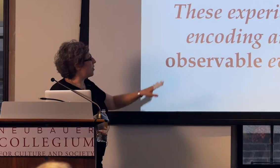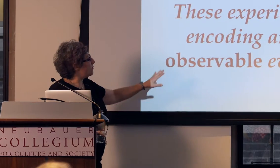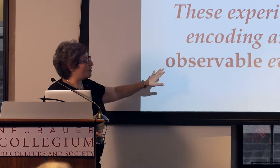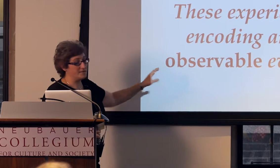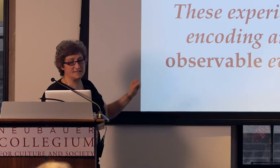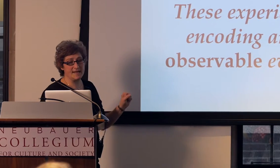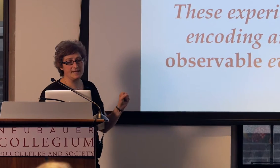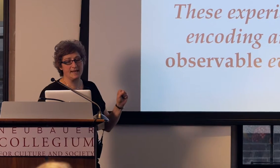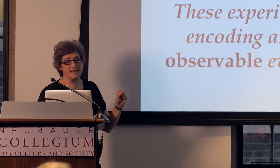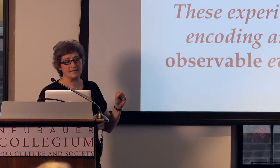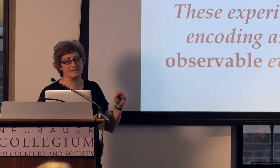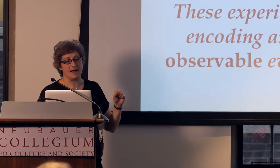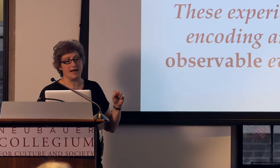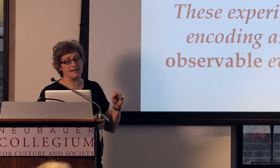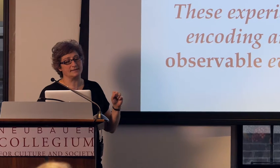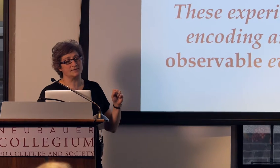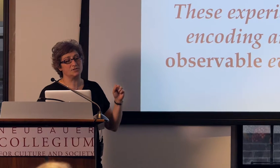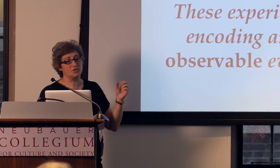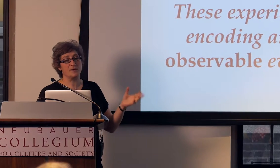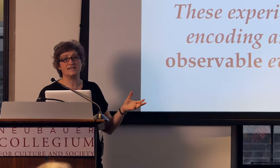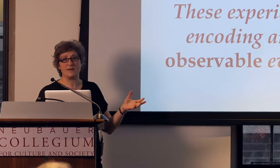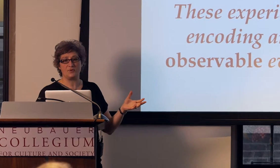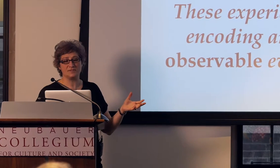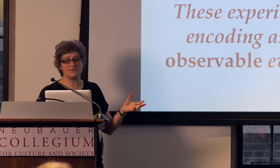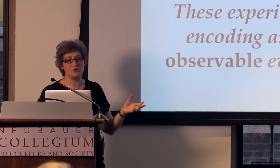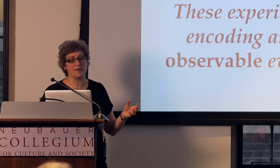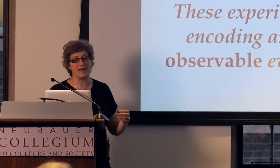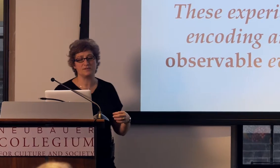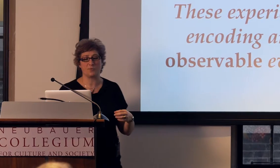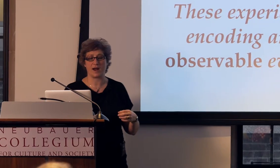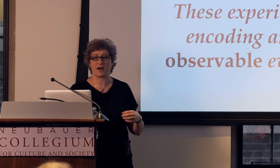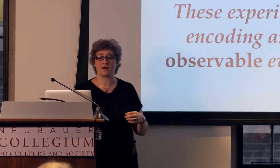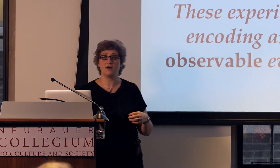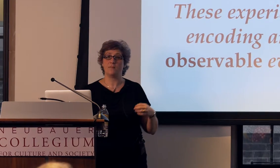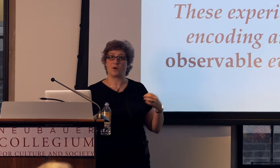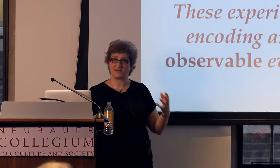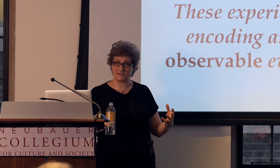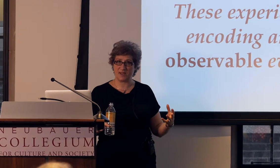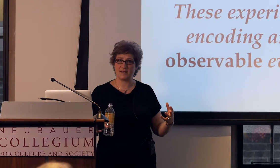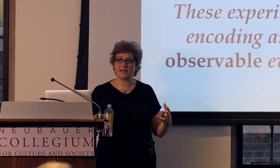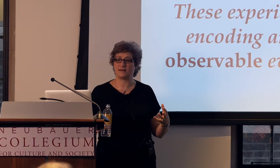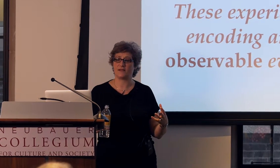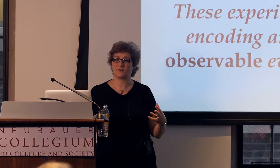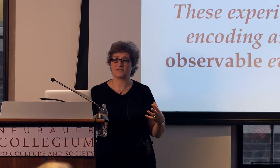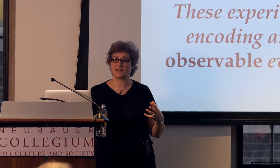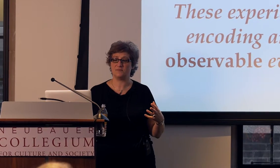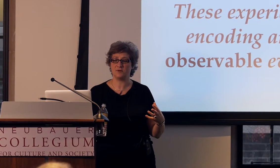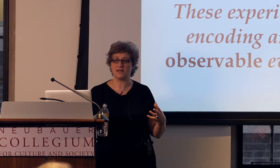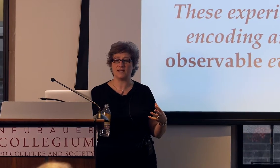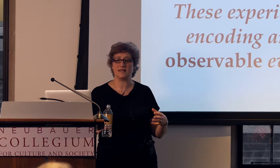So far, what we've seen is two examples of domains where participating in a linguistic community